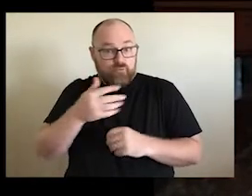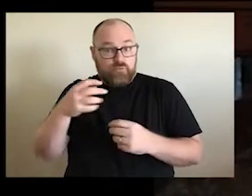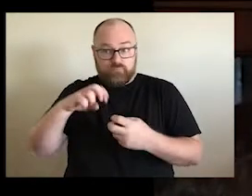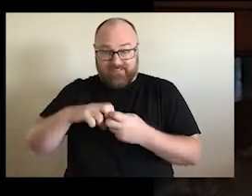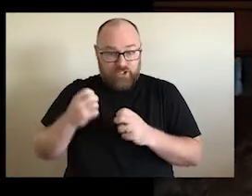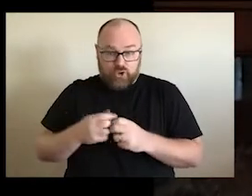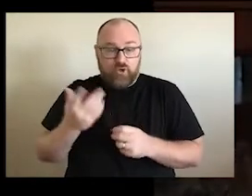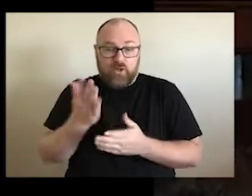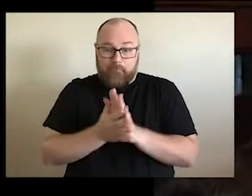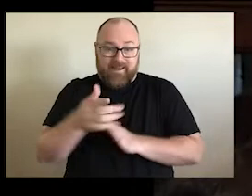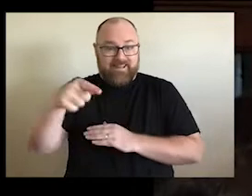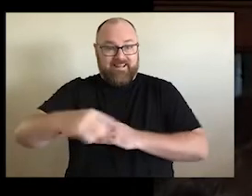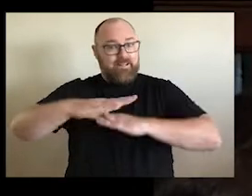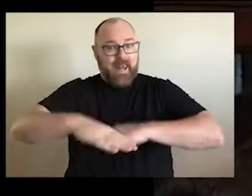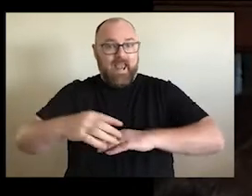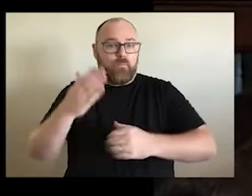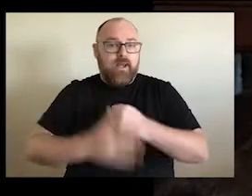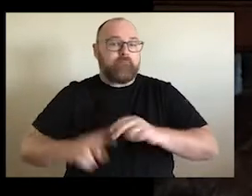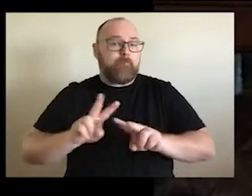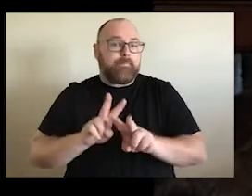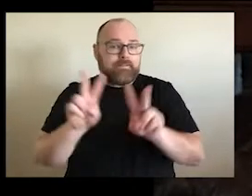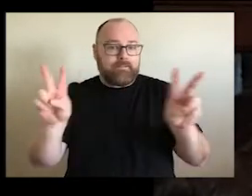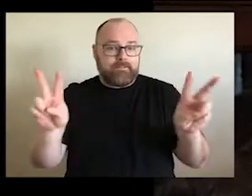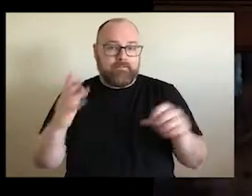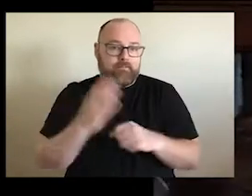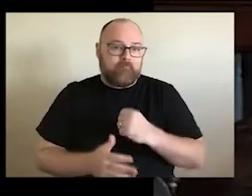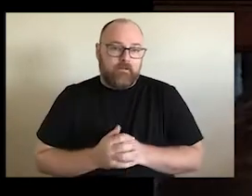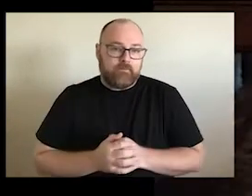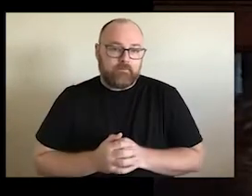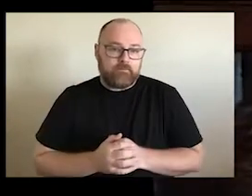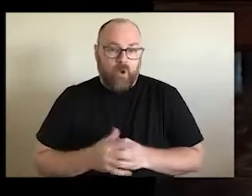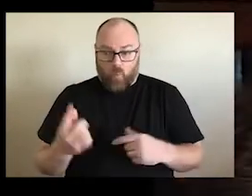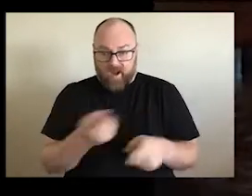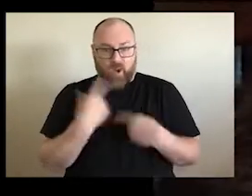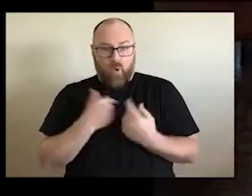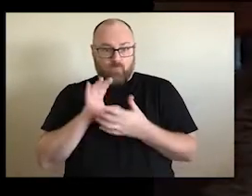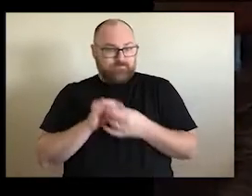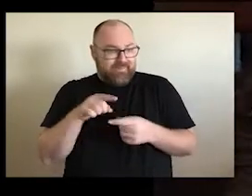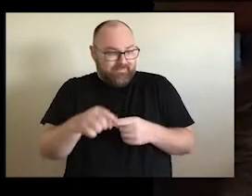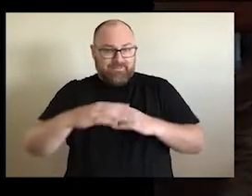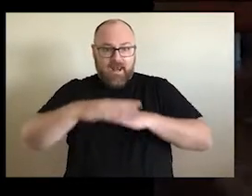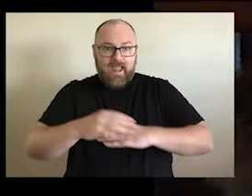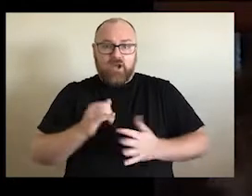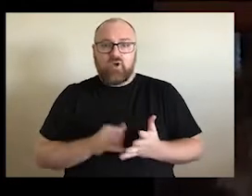land. So we are all tied up with the land. This is now our home and there should be a